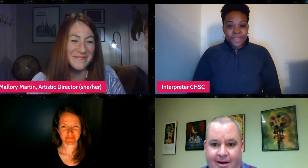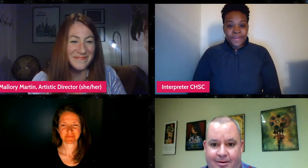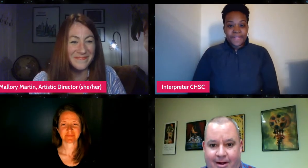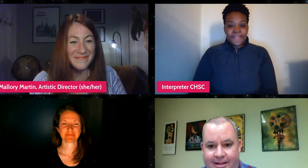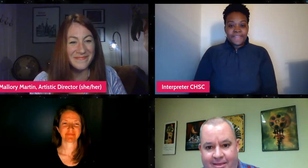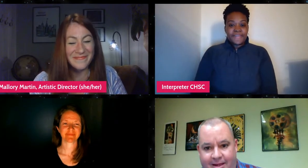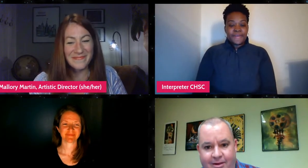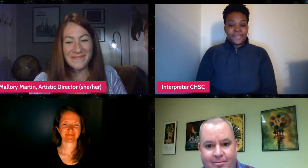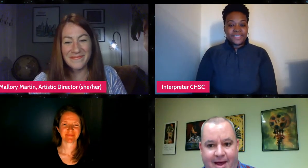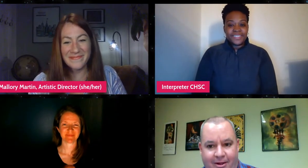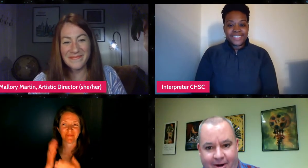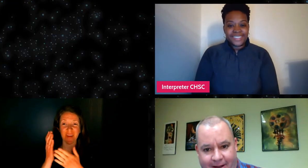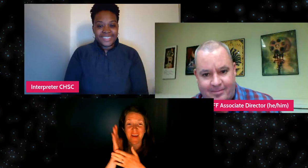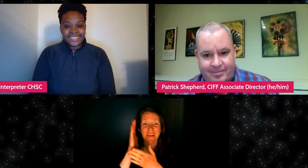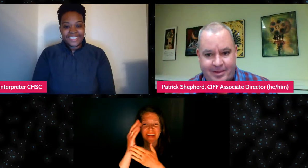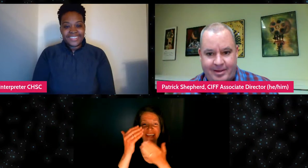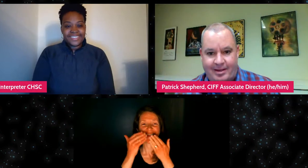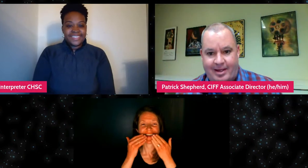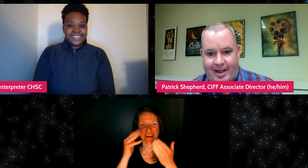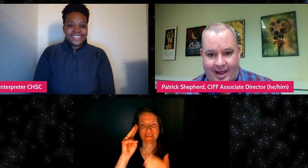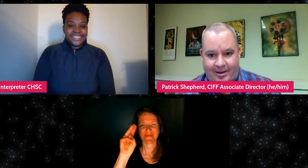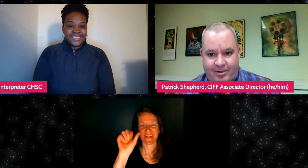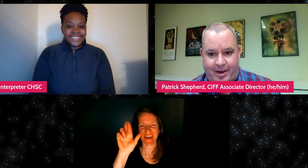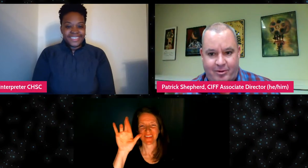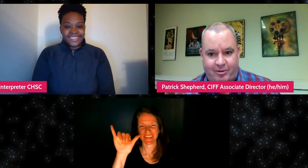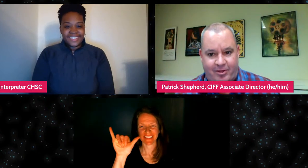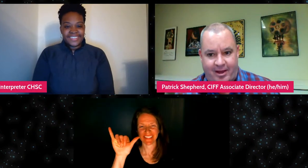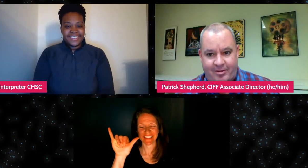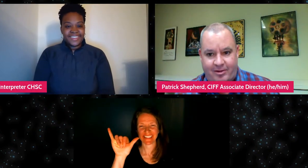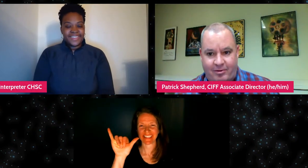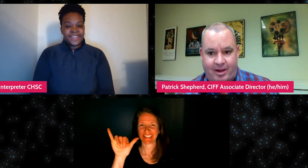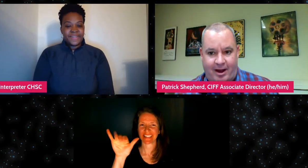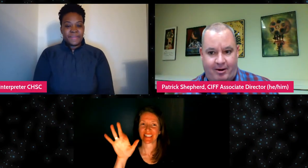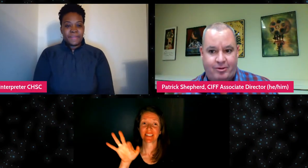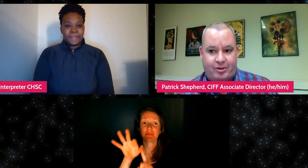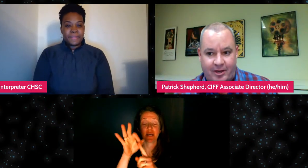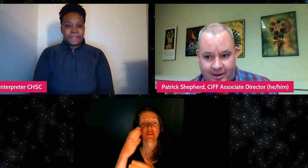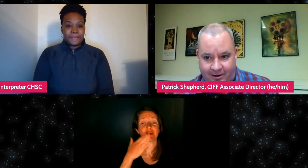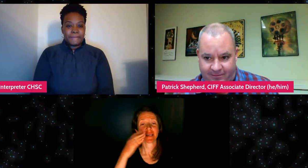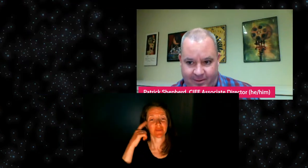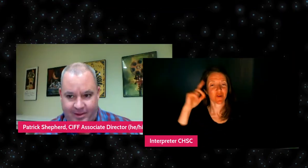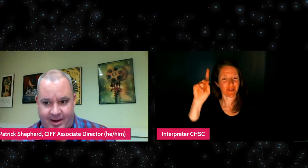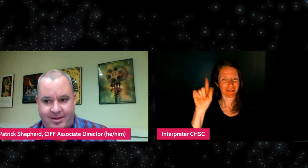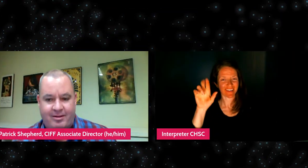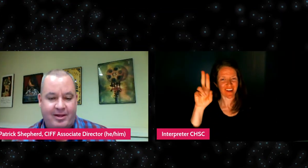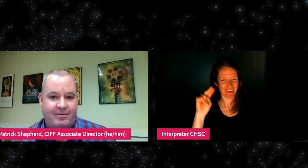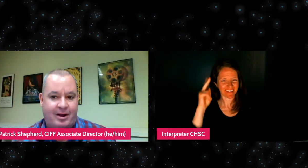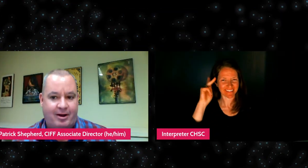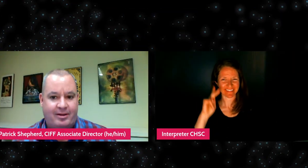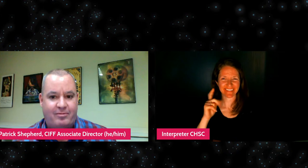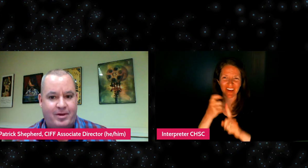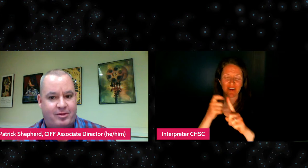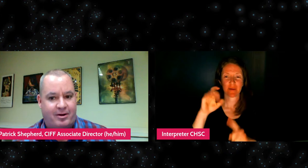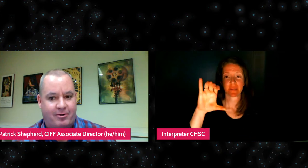All right, thank you, Mallory. And a special, thanks to Karen Schiller from the Cleveland Hearing and Speech Center